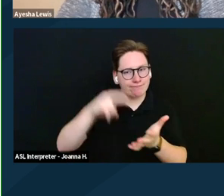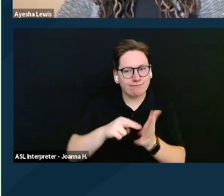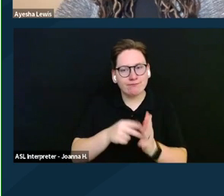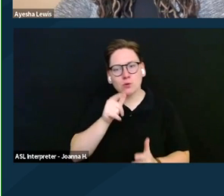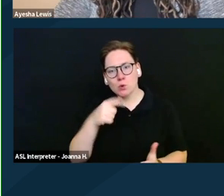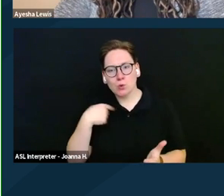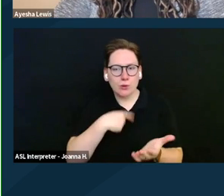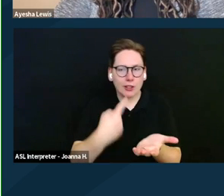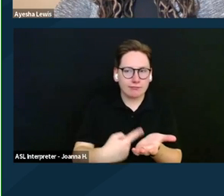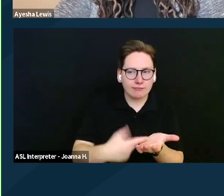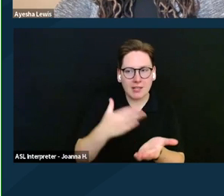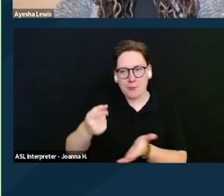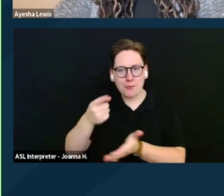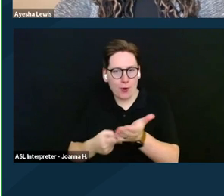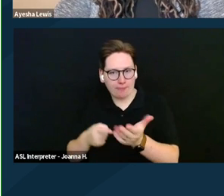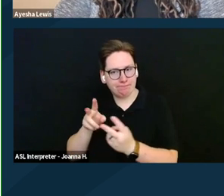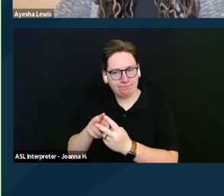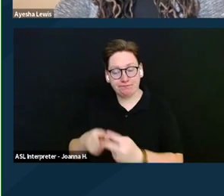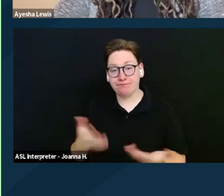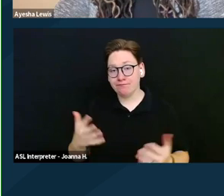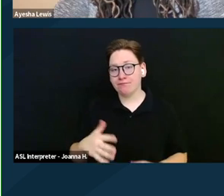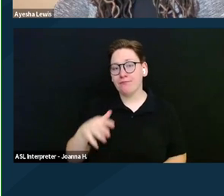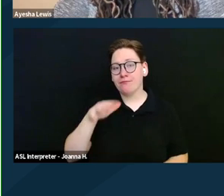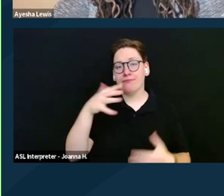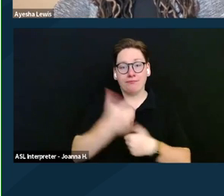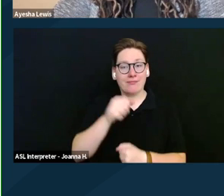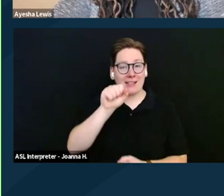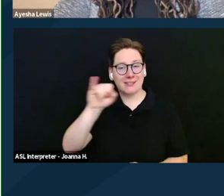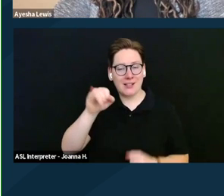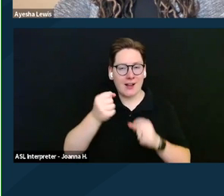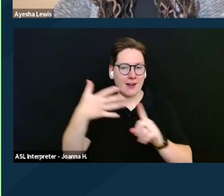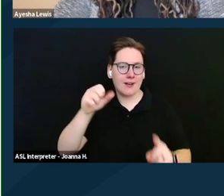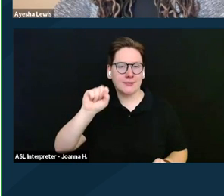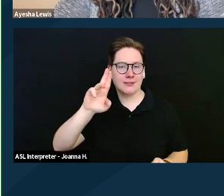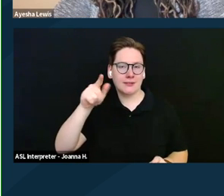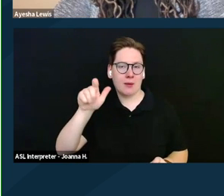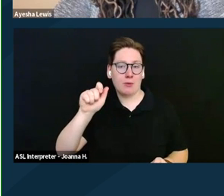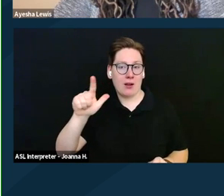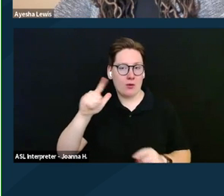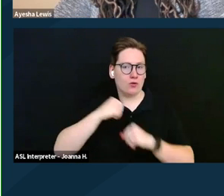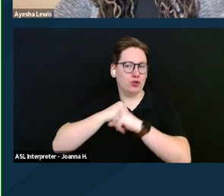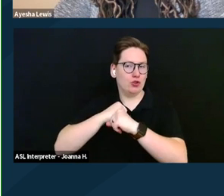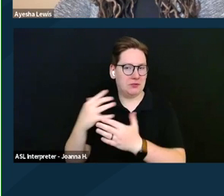Supplemental Security Income, otherwise known as SSI, is a Social Security Administration program